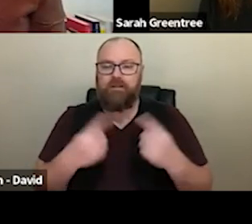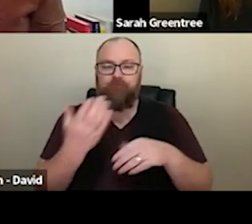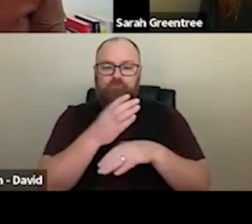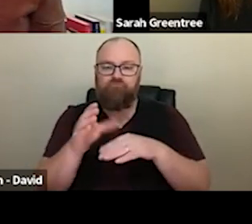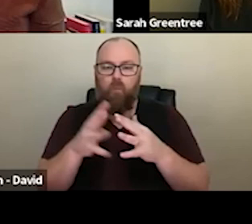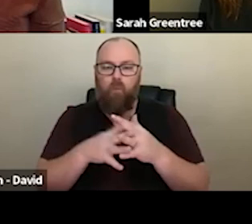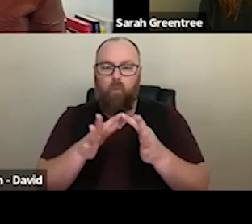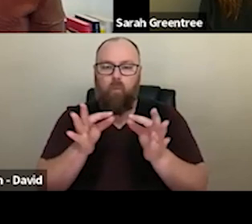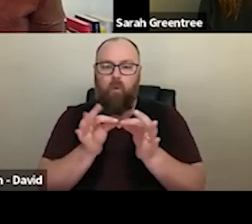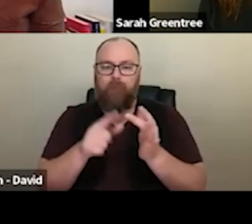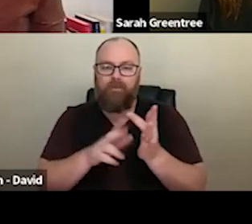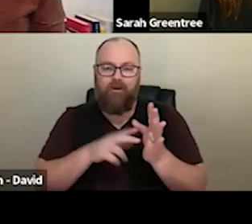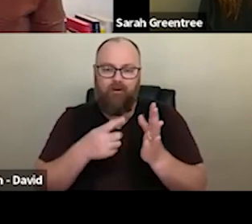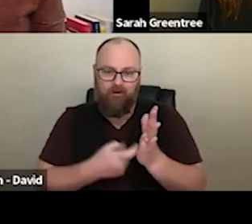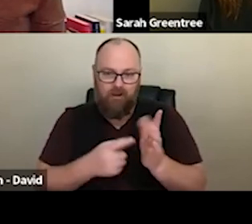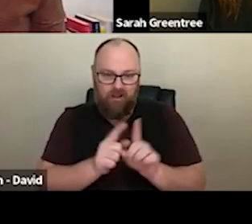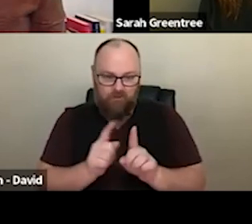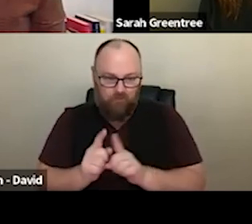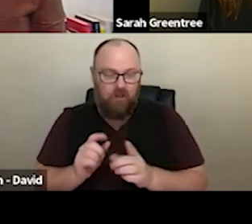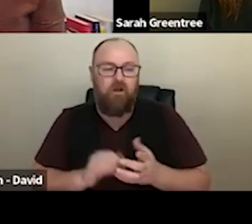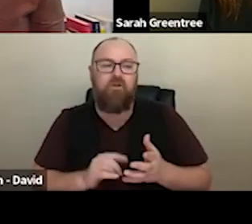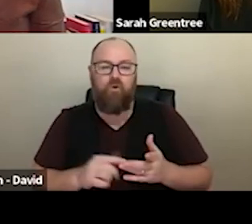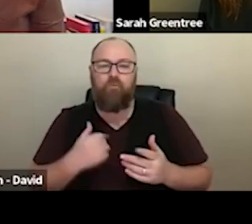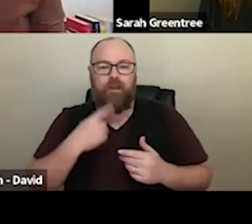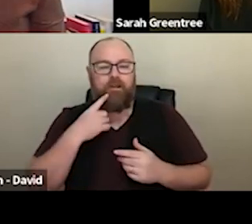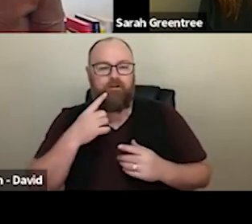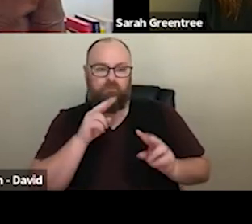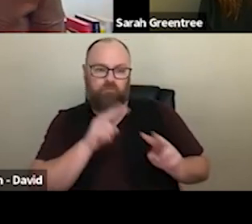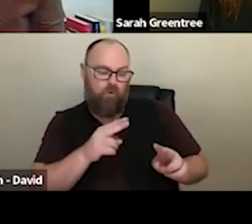webinar'ss over the next few week's so please keep your eye out for those. We will put them on a website and certainly height webinars over the next few weeks. So please keep your eye out for those We will put them